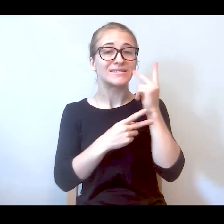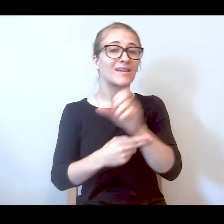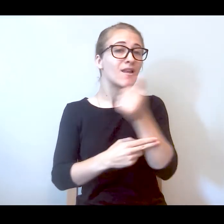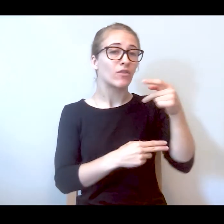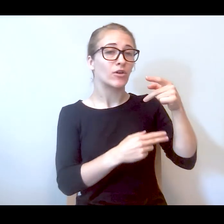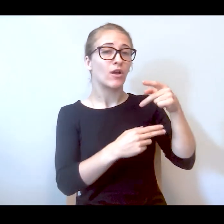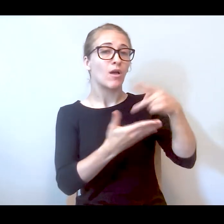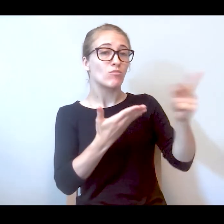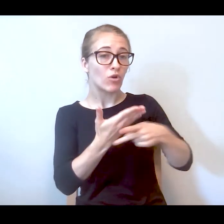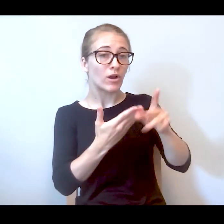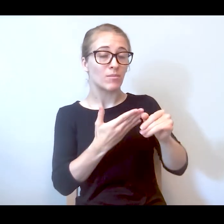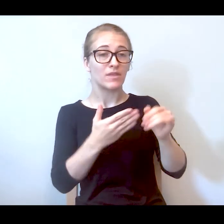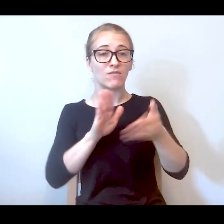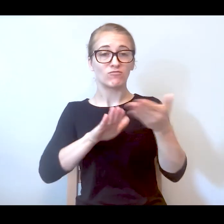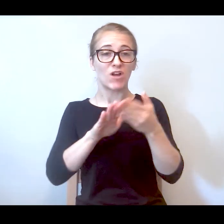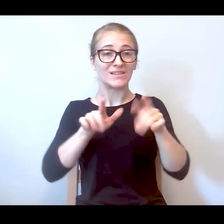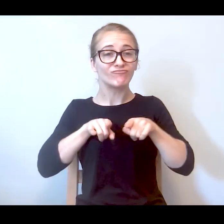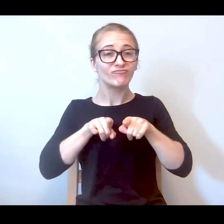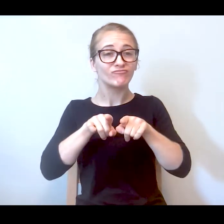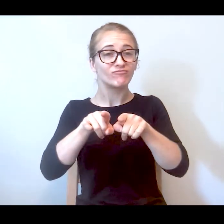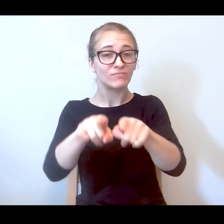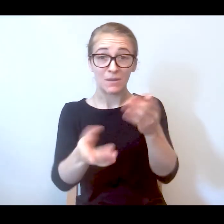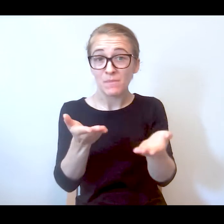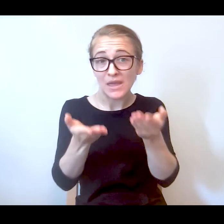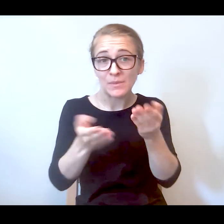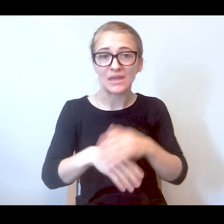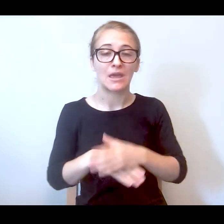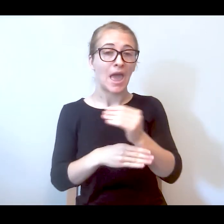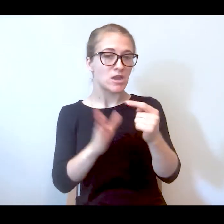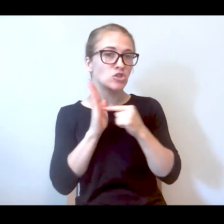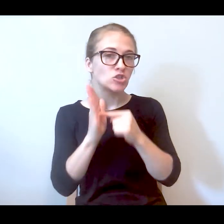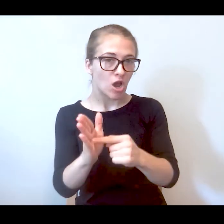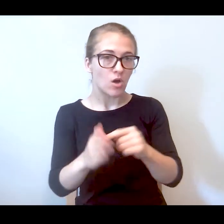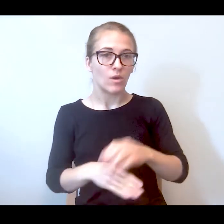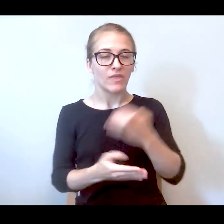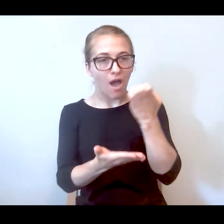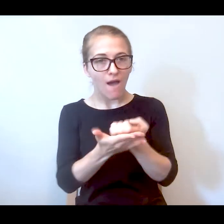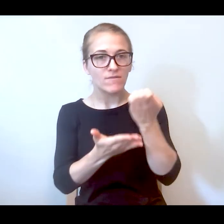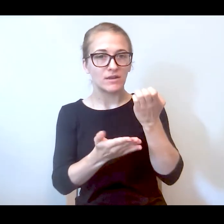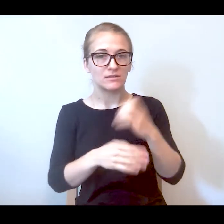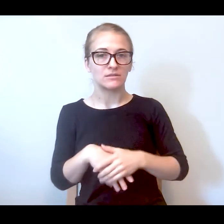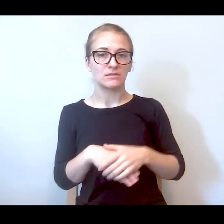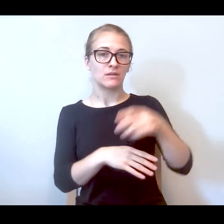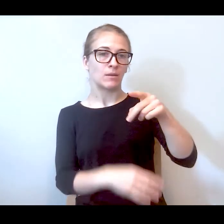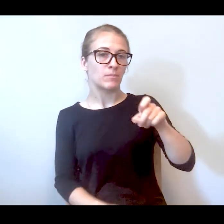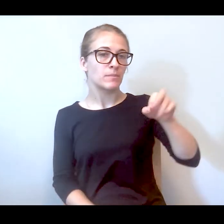simultaneously maybe and show you, show you the evidence that peer response is the best response.